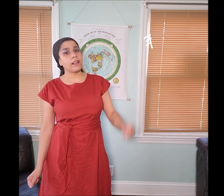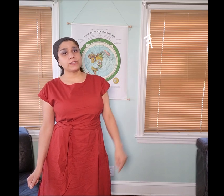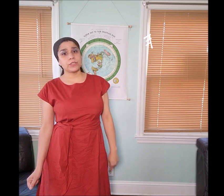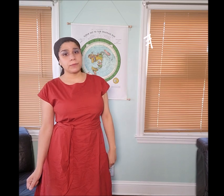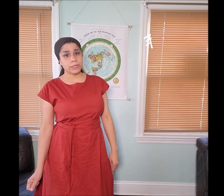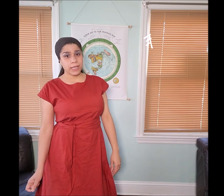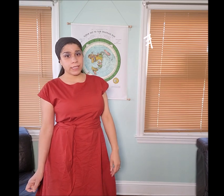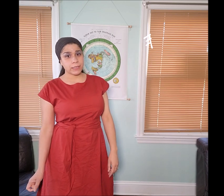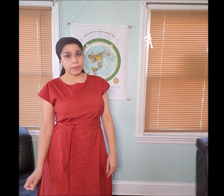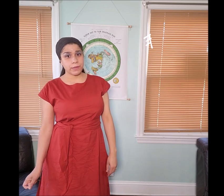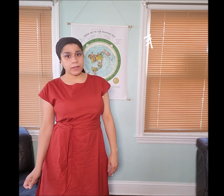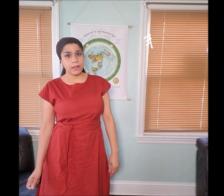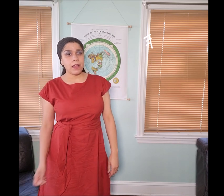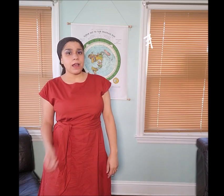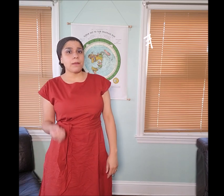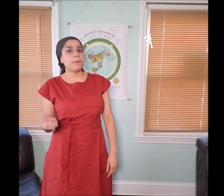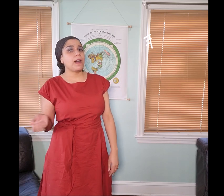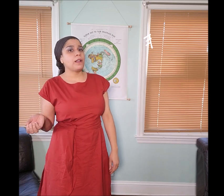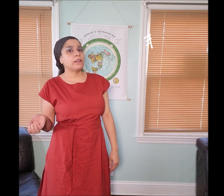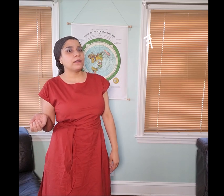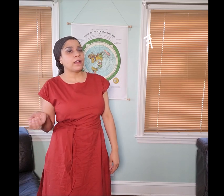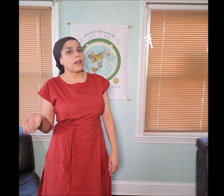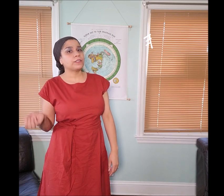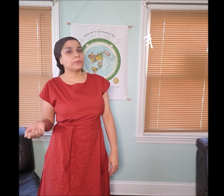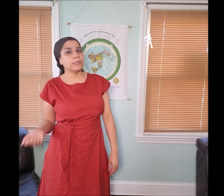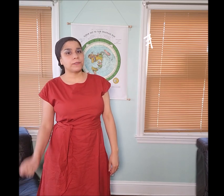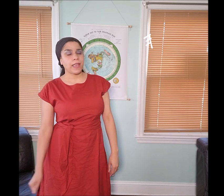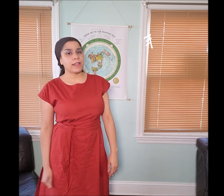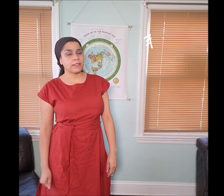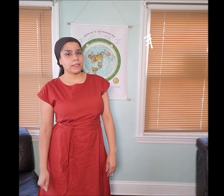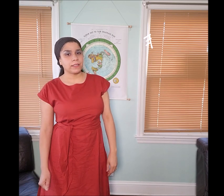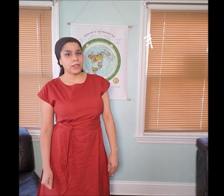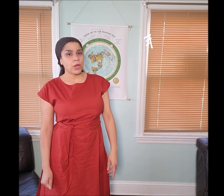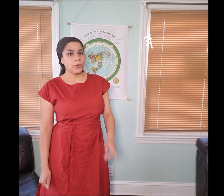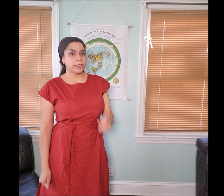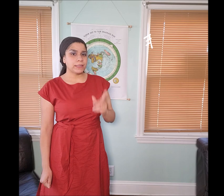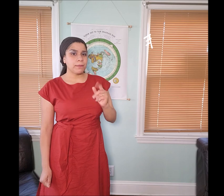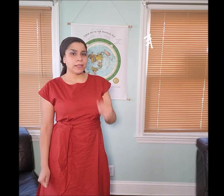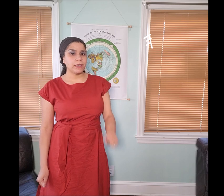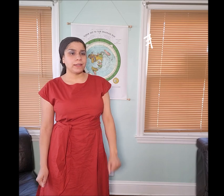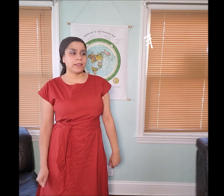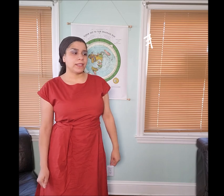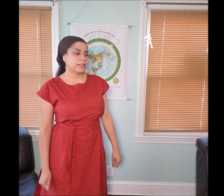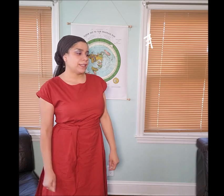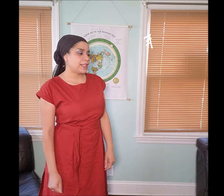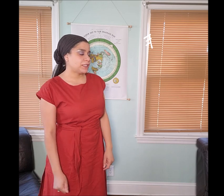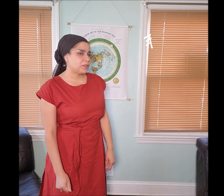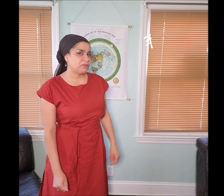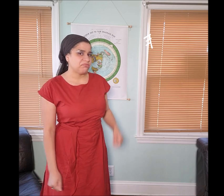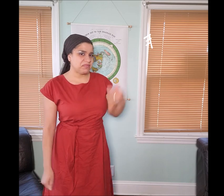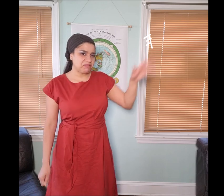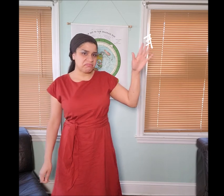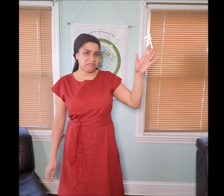It also communicates spirit. "𐤄 ahbal" also means vanity, when somebody thinks less of you,